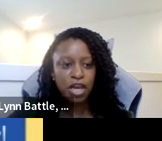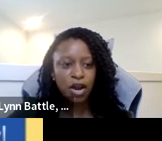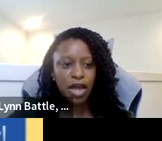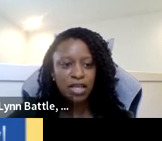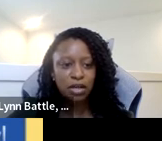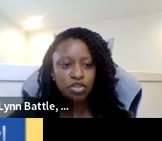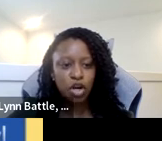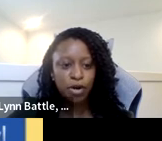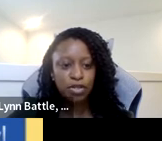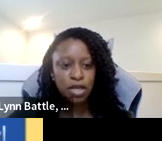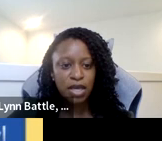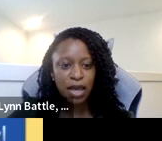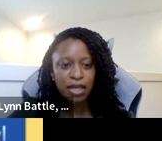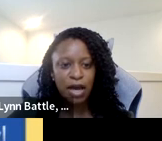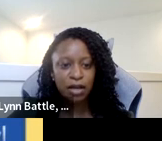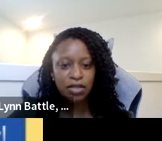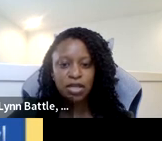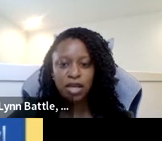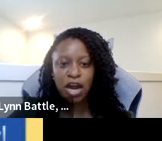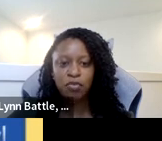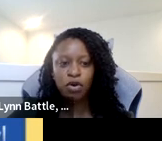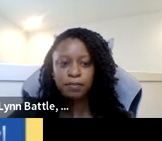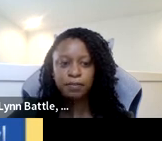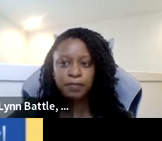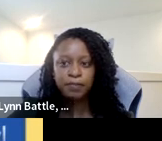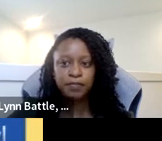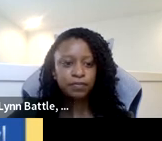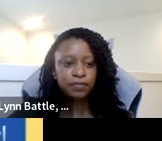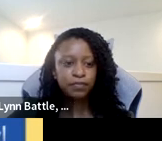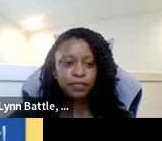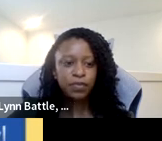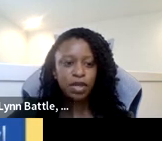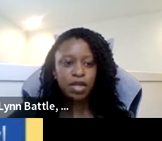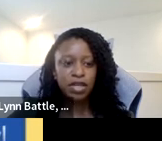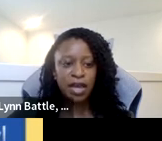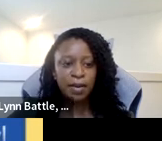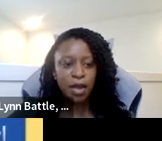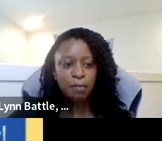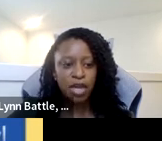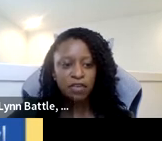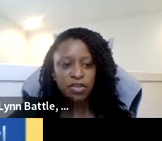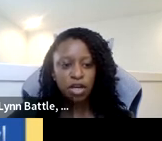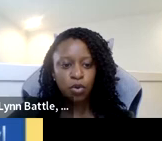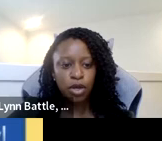Before we get started, I'd like to thank our captioner Jamie Pellegrino from LNS Captioning and our ASL interpreters,